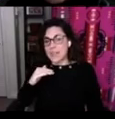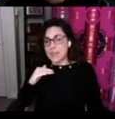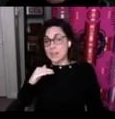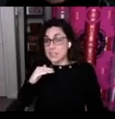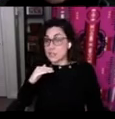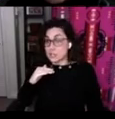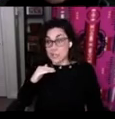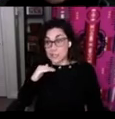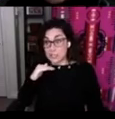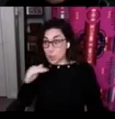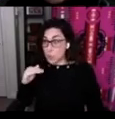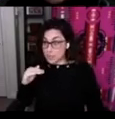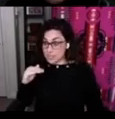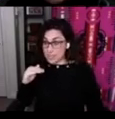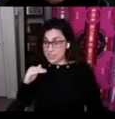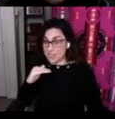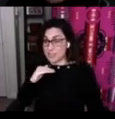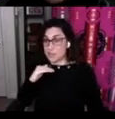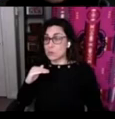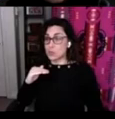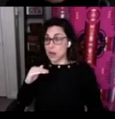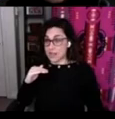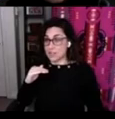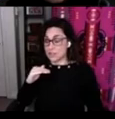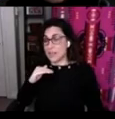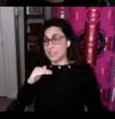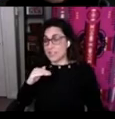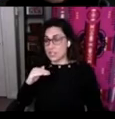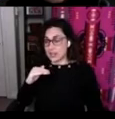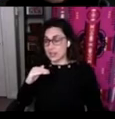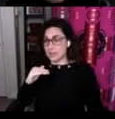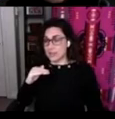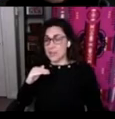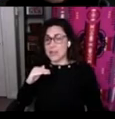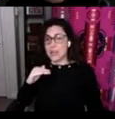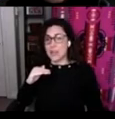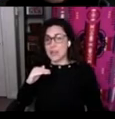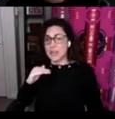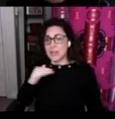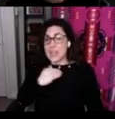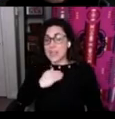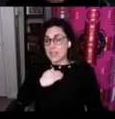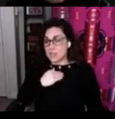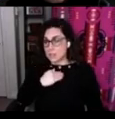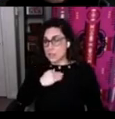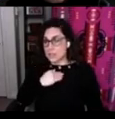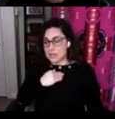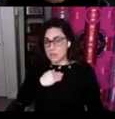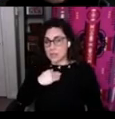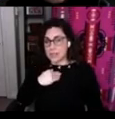the teachers get so busy and so drawn into that teaching activity that they as a community realize